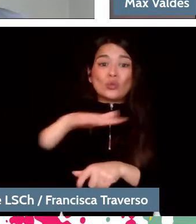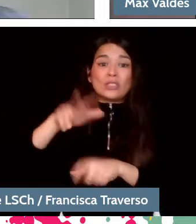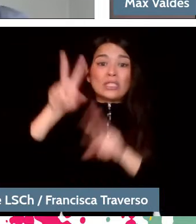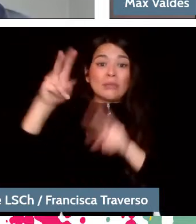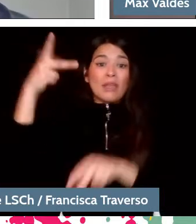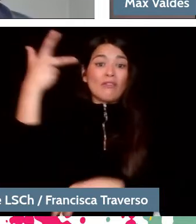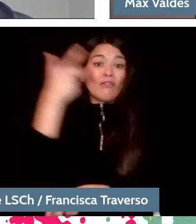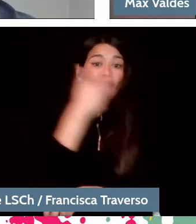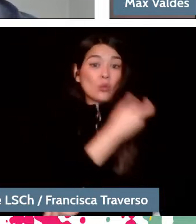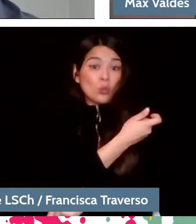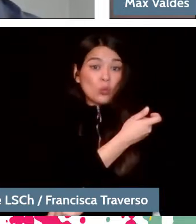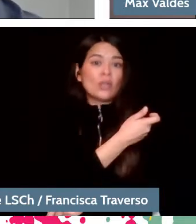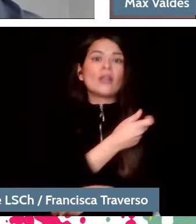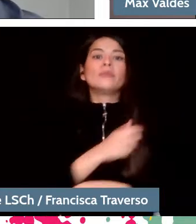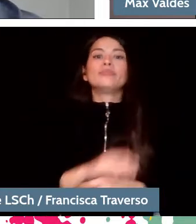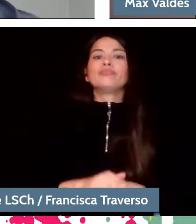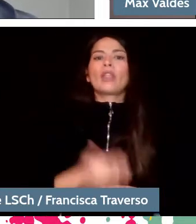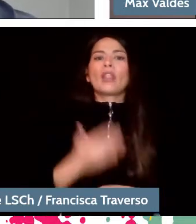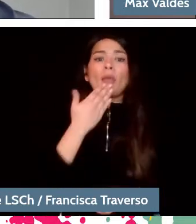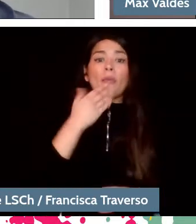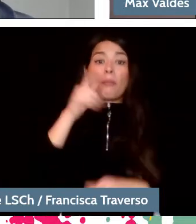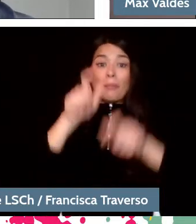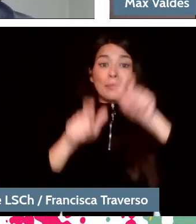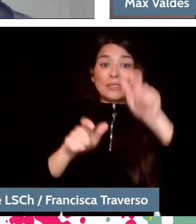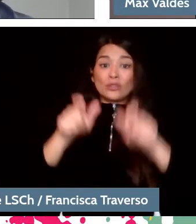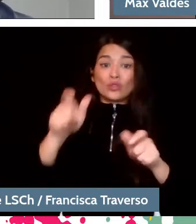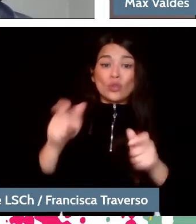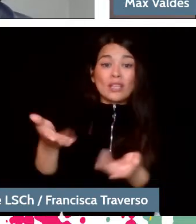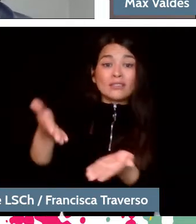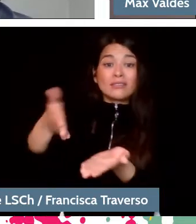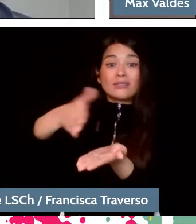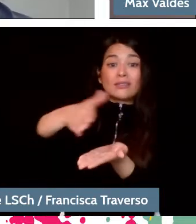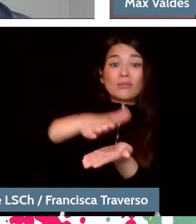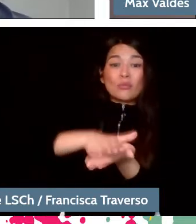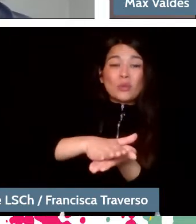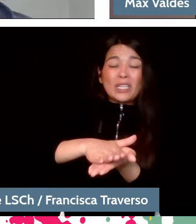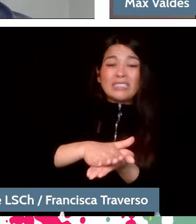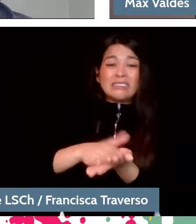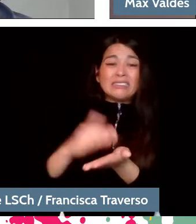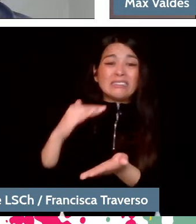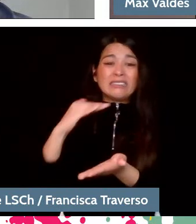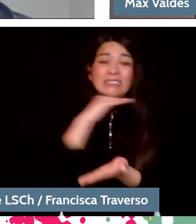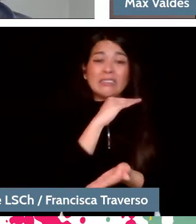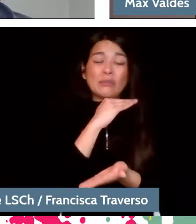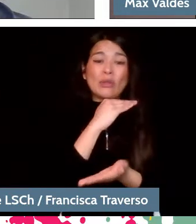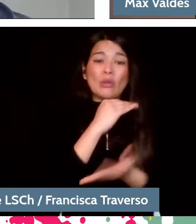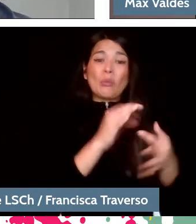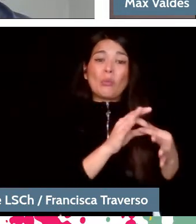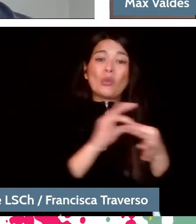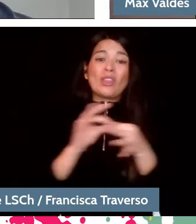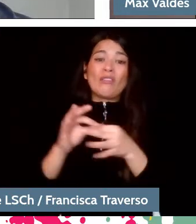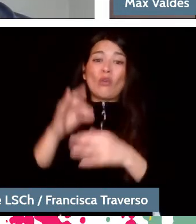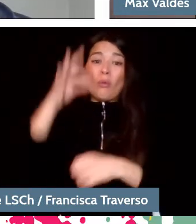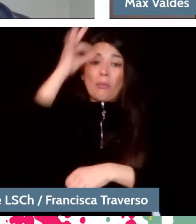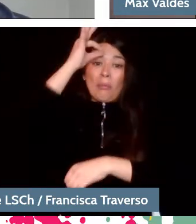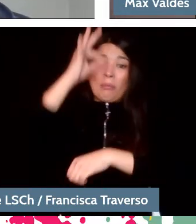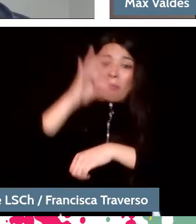regarding those who died more easily due to having some type of medical problem, often caused by a lack of nutrition